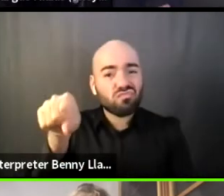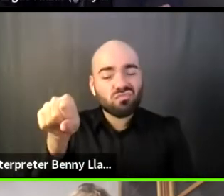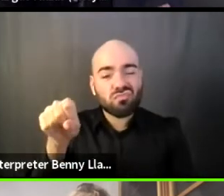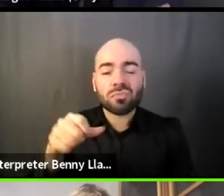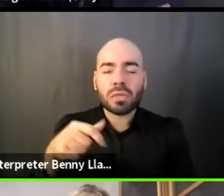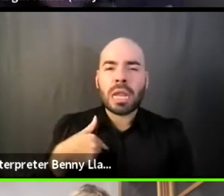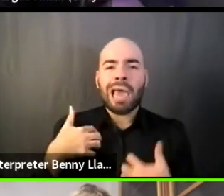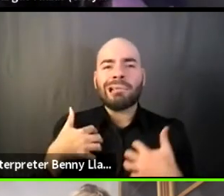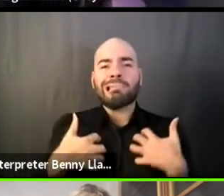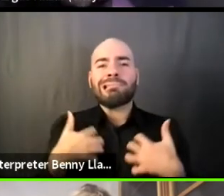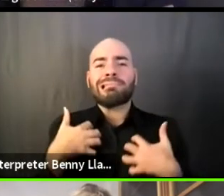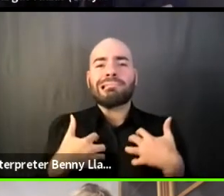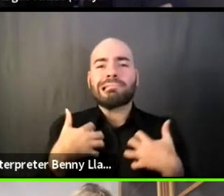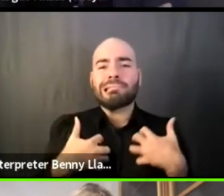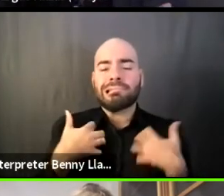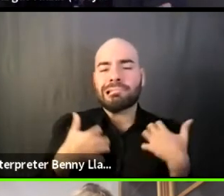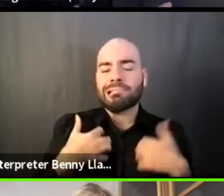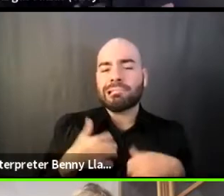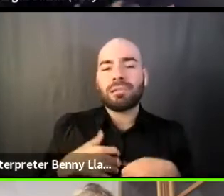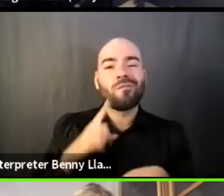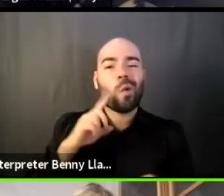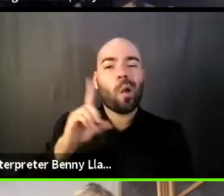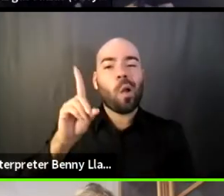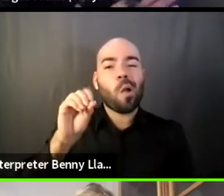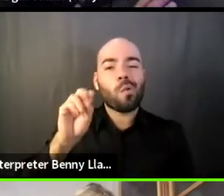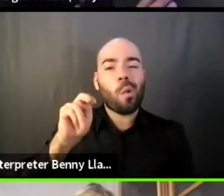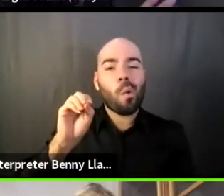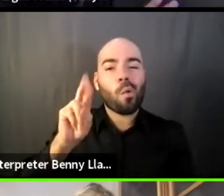at the donor level, and I basically had to,